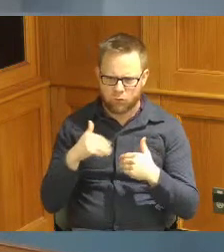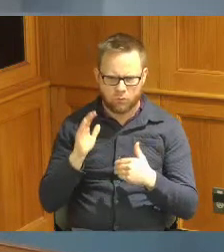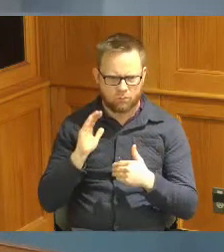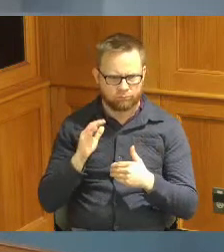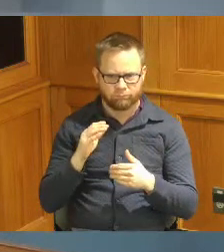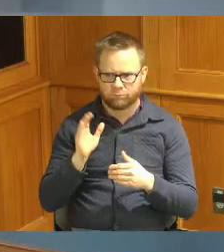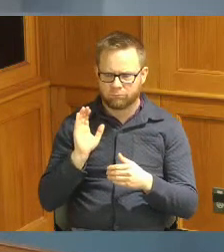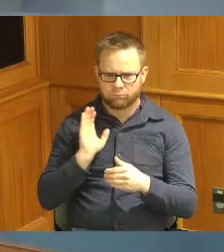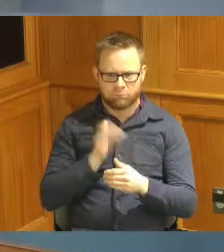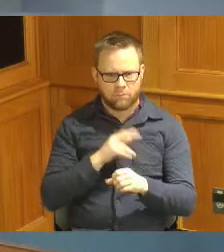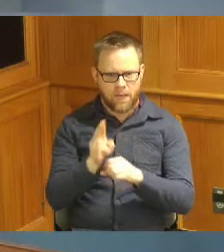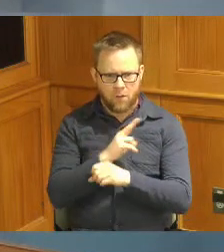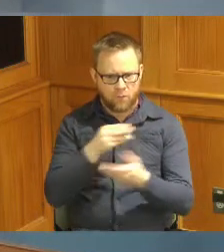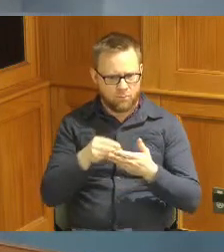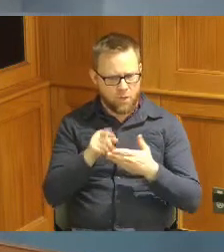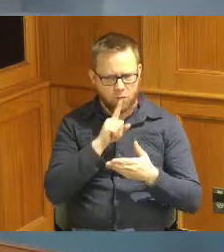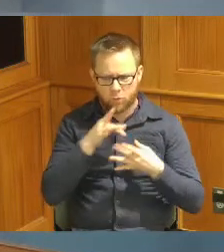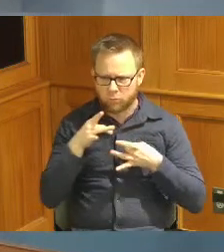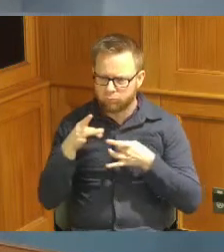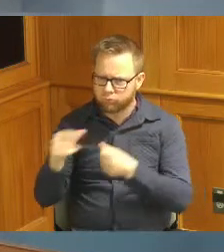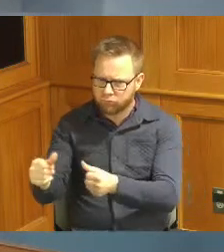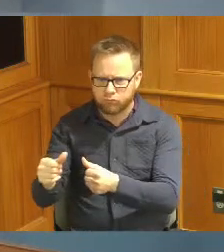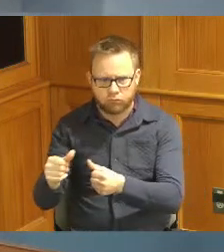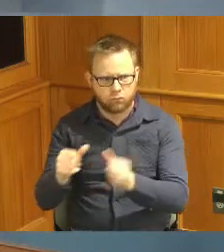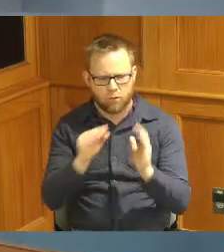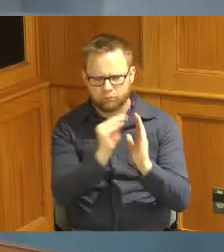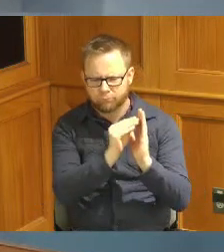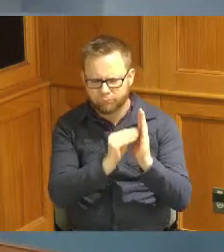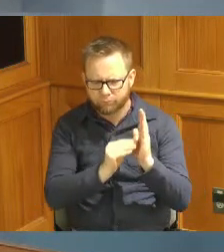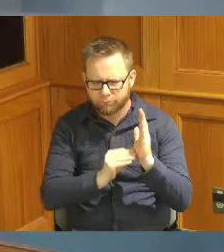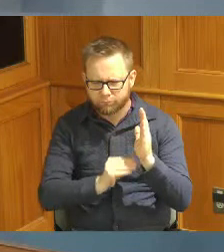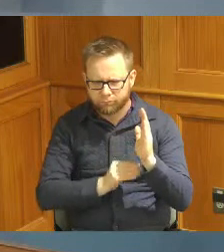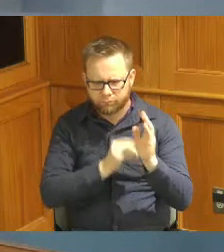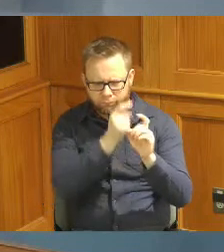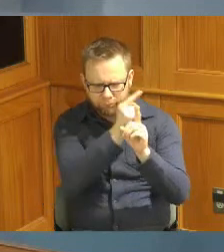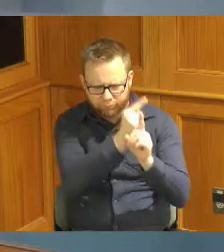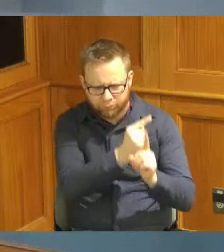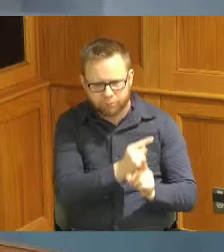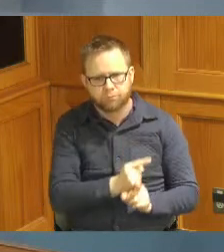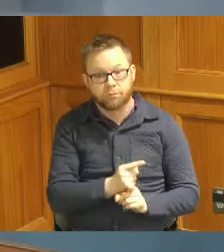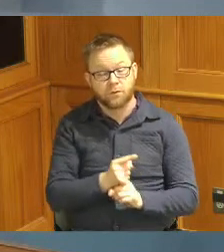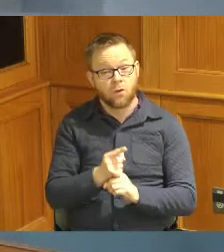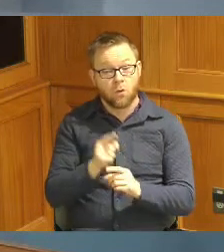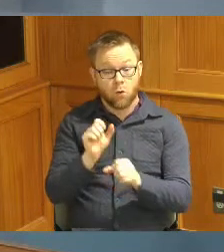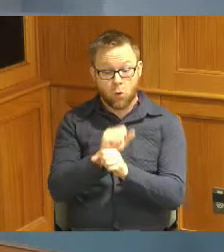money and great record keeping and we know that developing work skills changes your entire quality